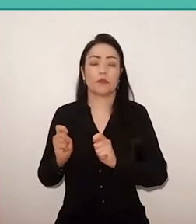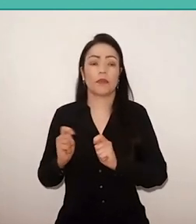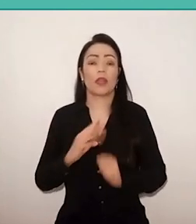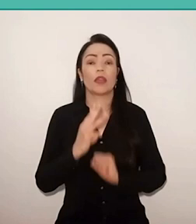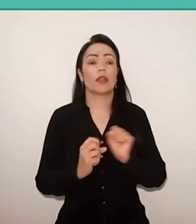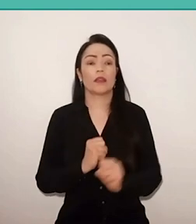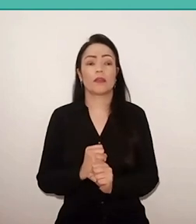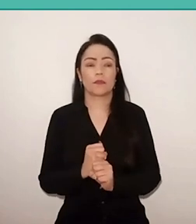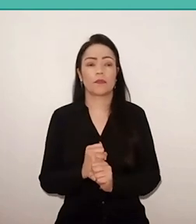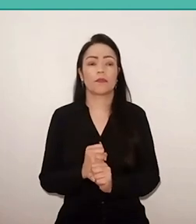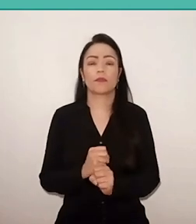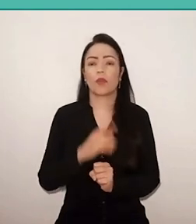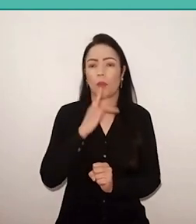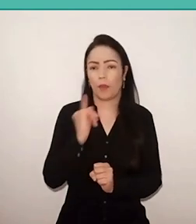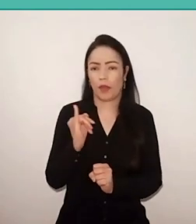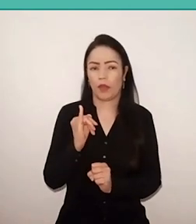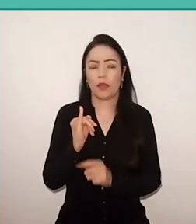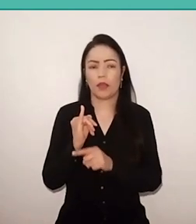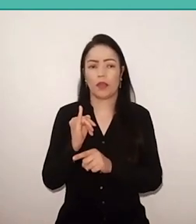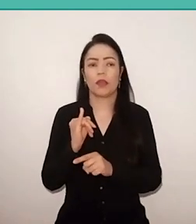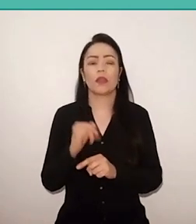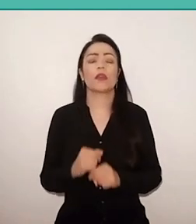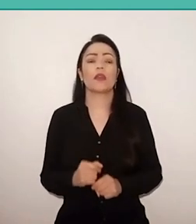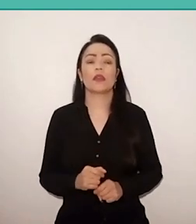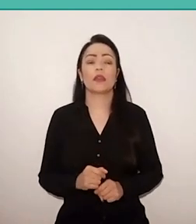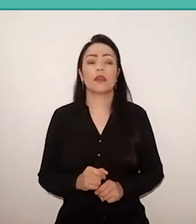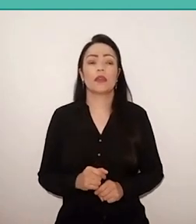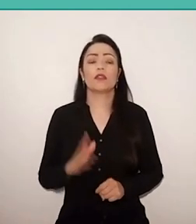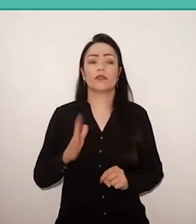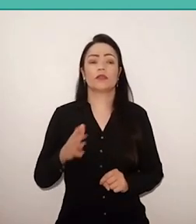his father, who had already retired,